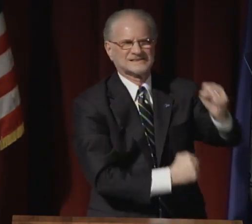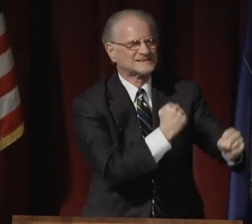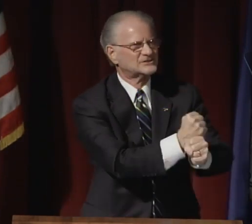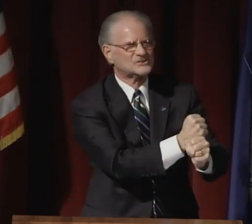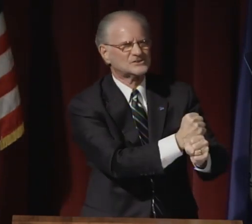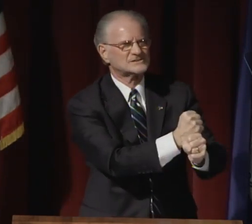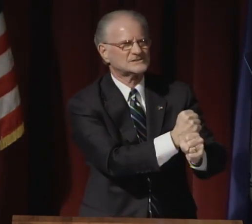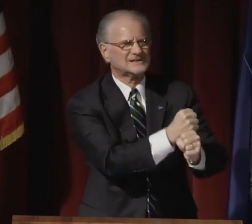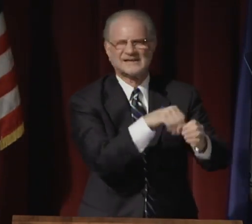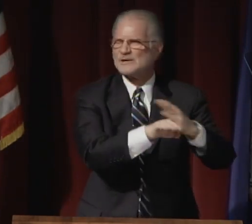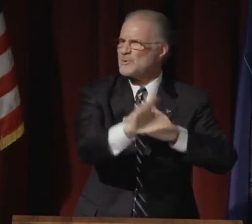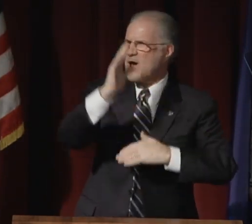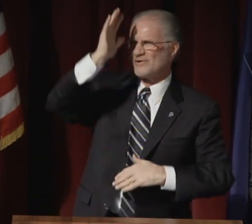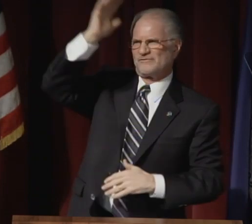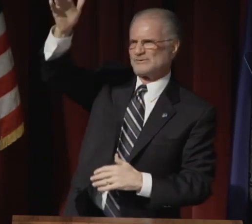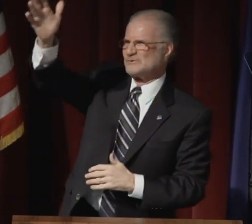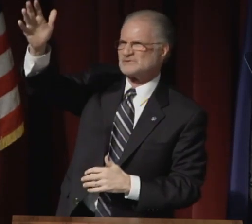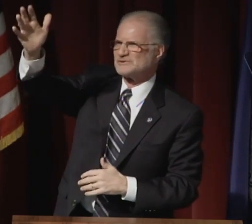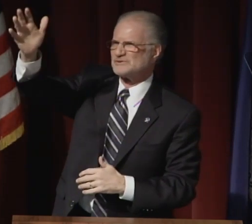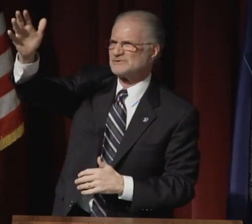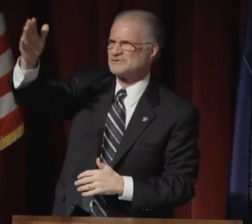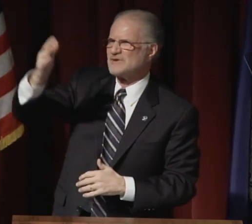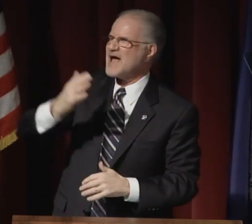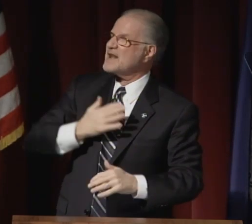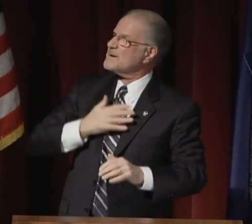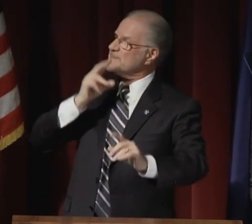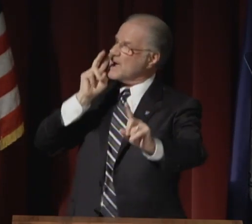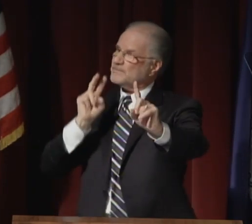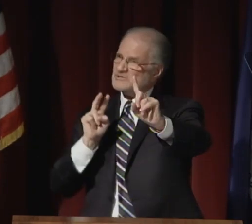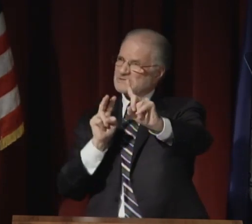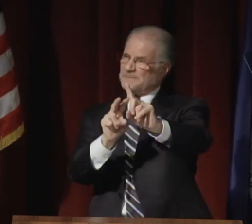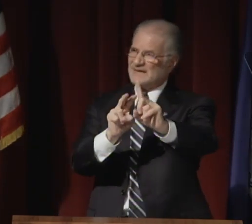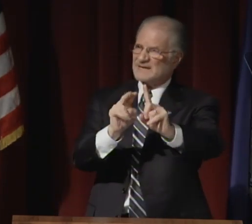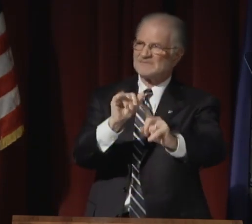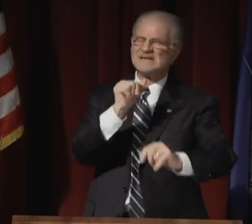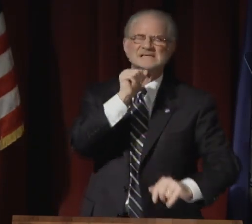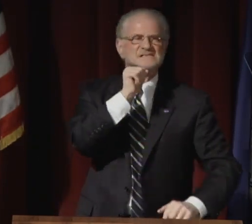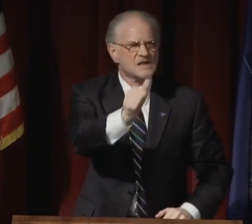But my perspective is not 1,000 years into our future.